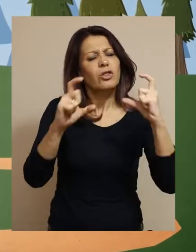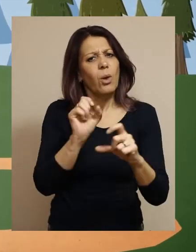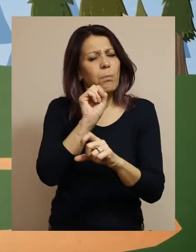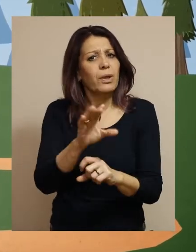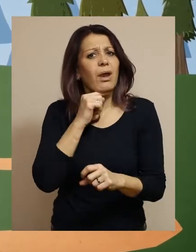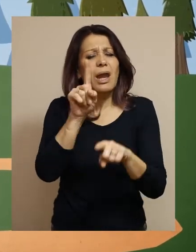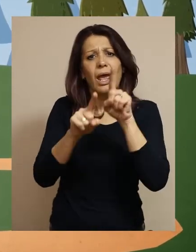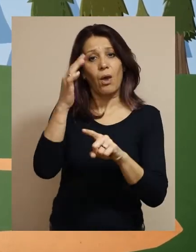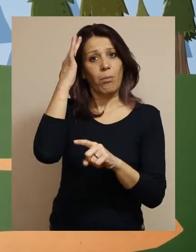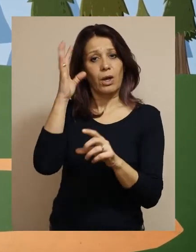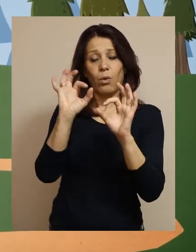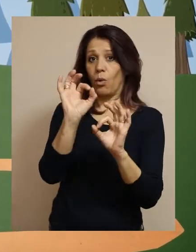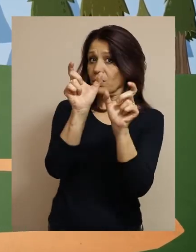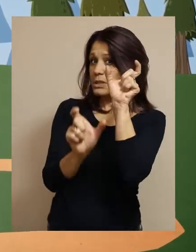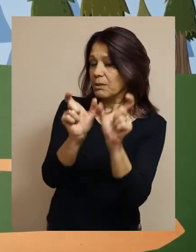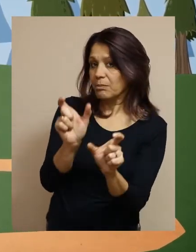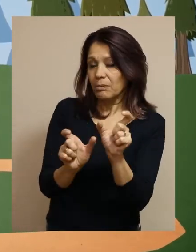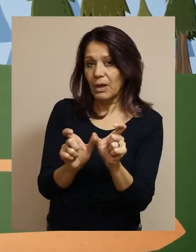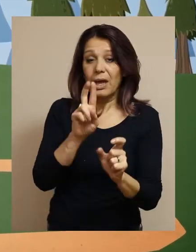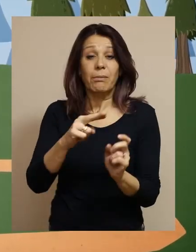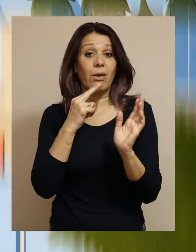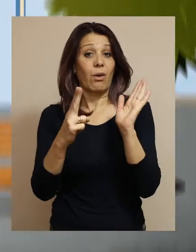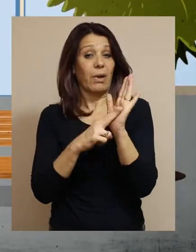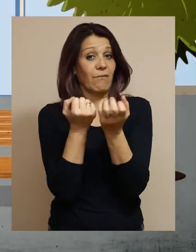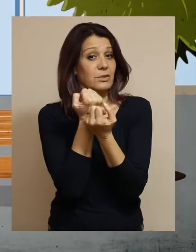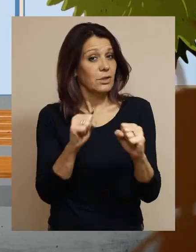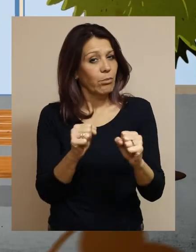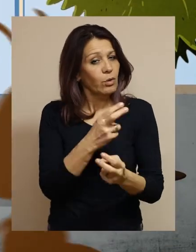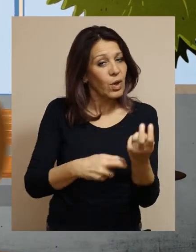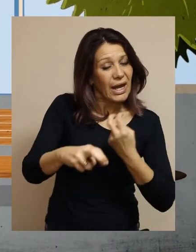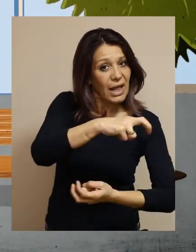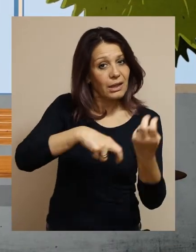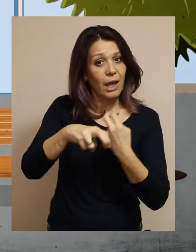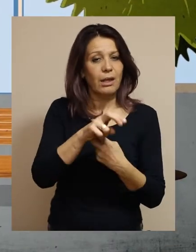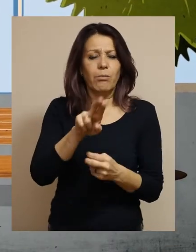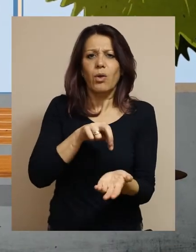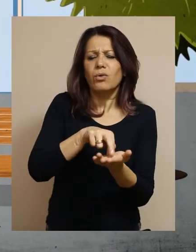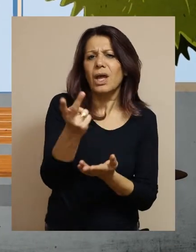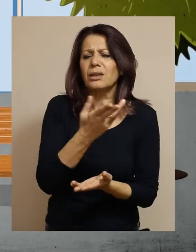and not in homes where they would be taken care of. They have the right to freedom of movement,